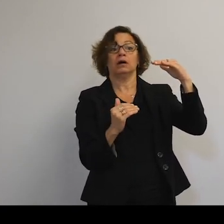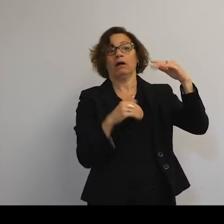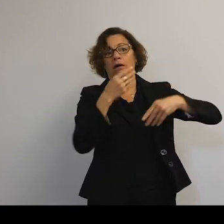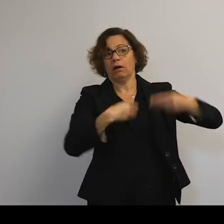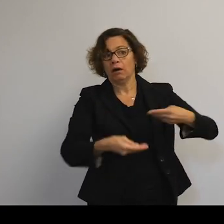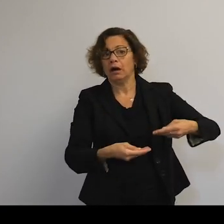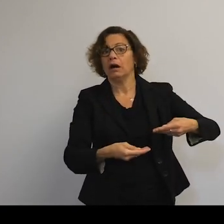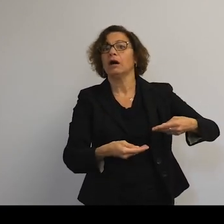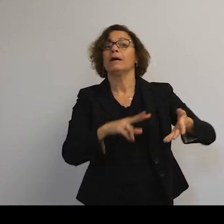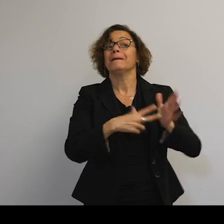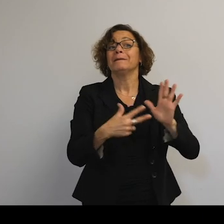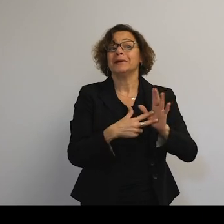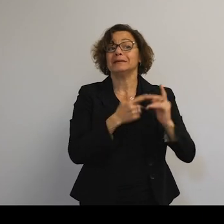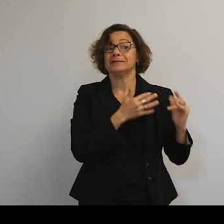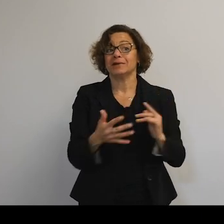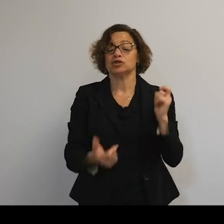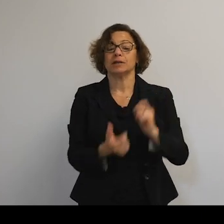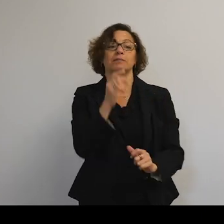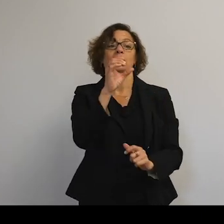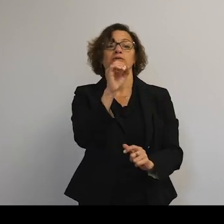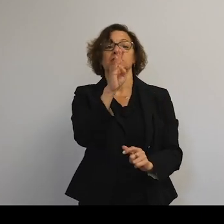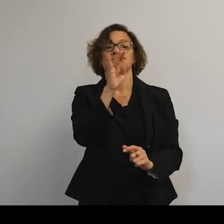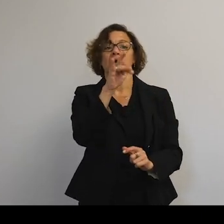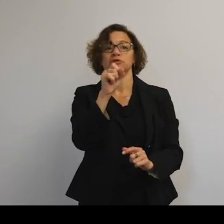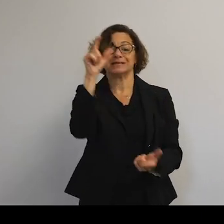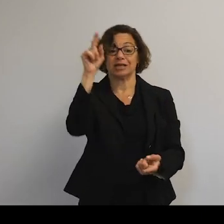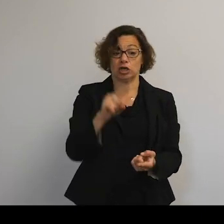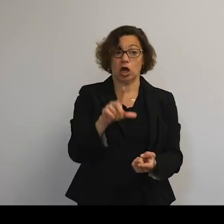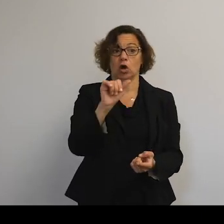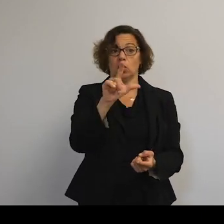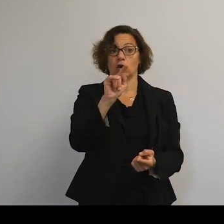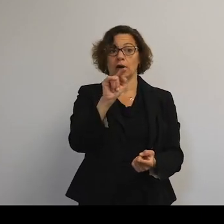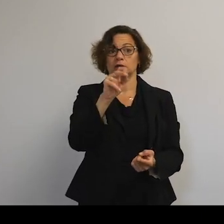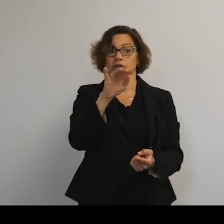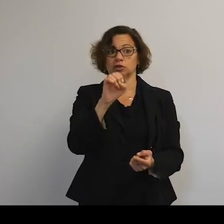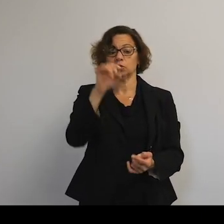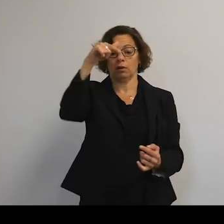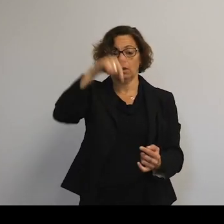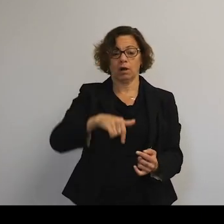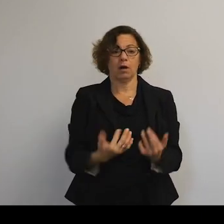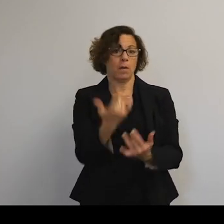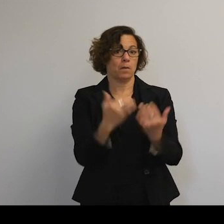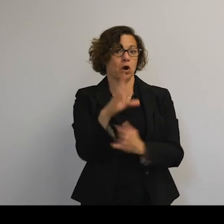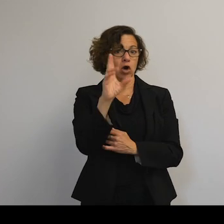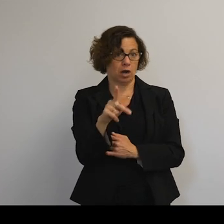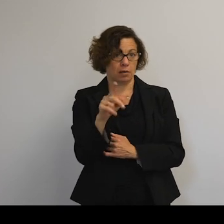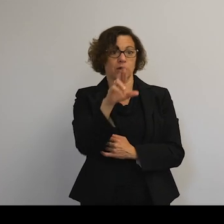that eventually, most objects in low altitudes will burn up in the atmosphere, which is a good thing, OK?